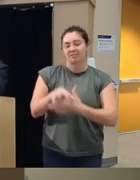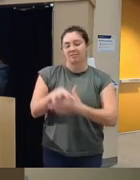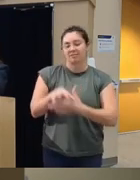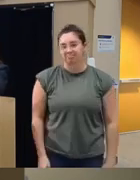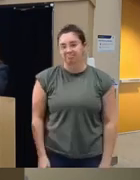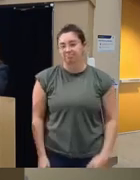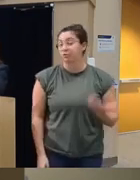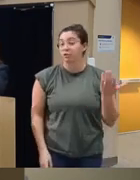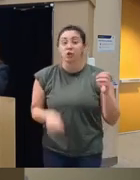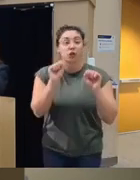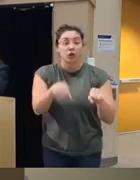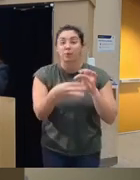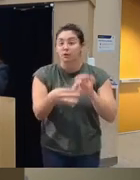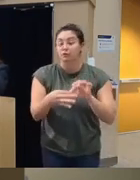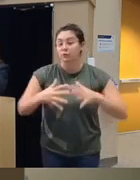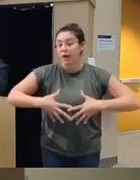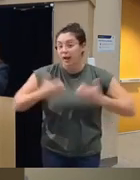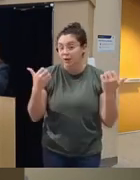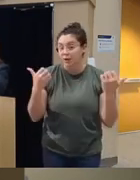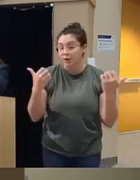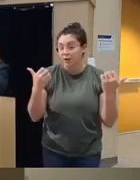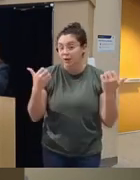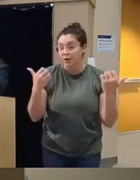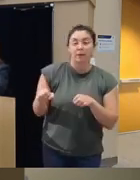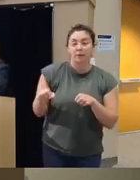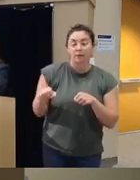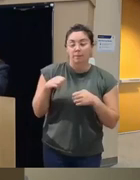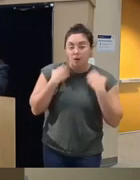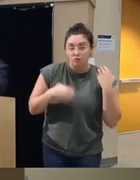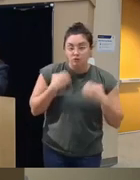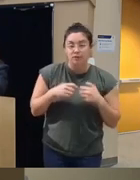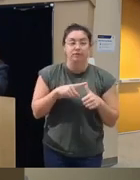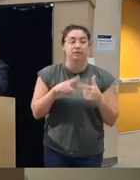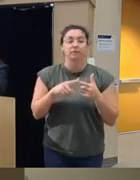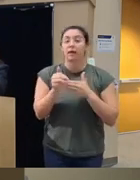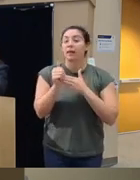know anger is a healthy emotion it's when it leads to aggressive behavior that it becomes